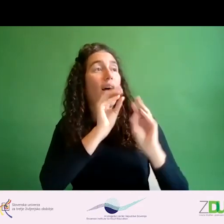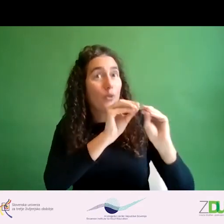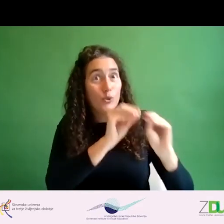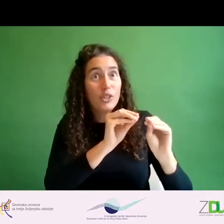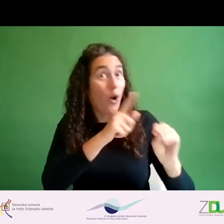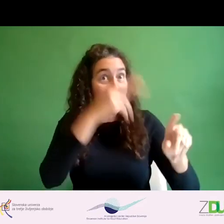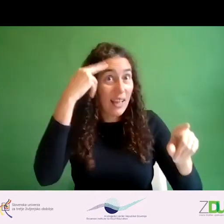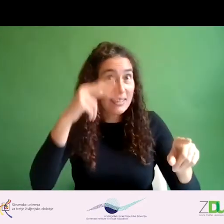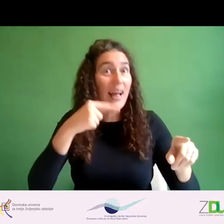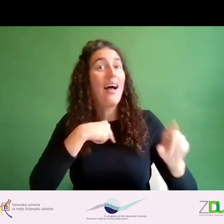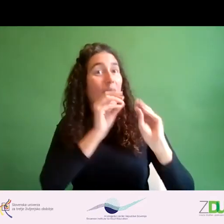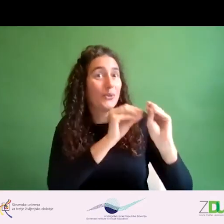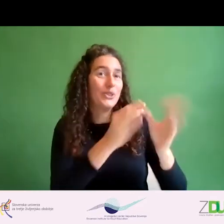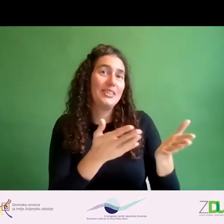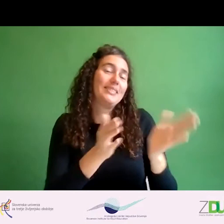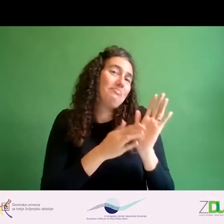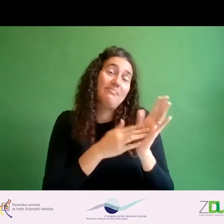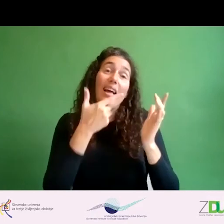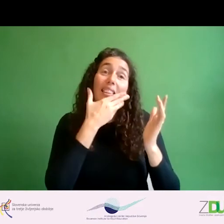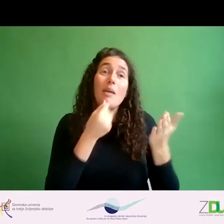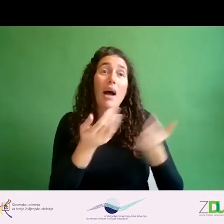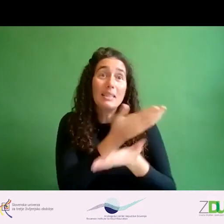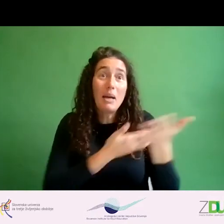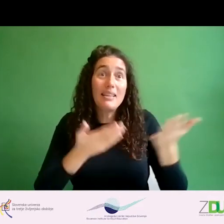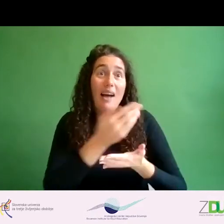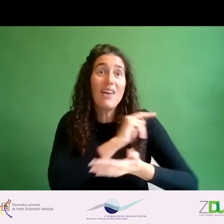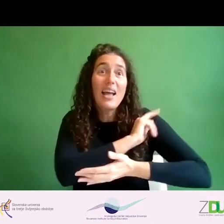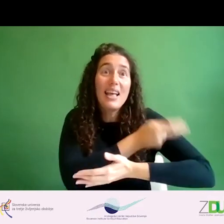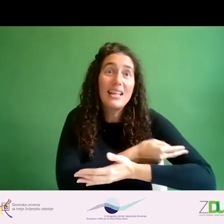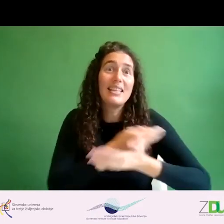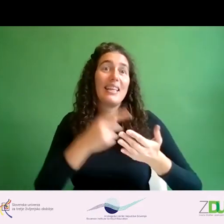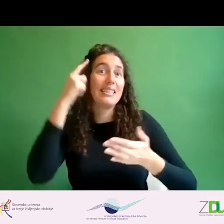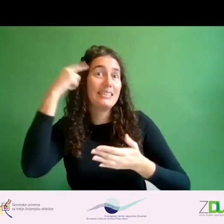So there really is a beautiful exchange of energies, knowledge, understandings.